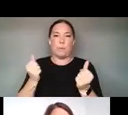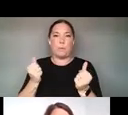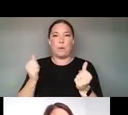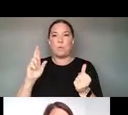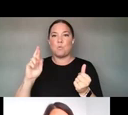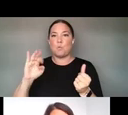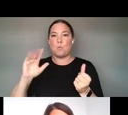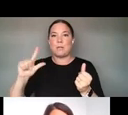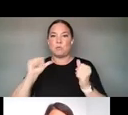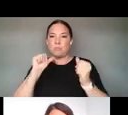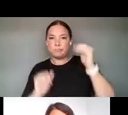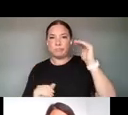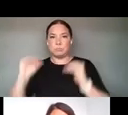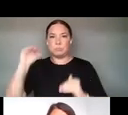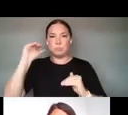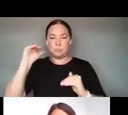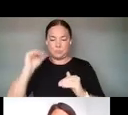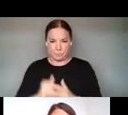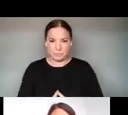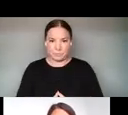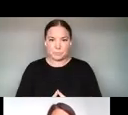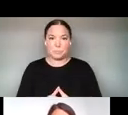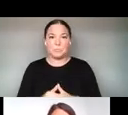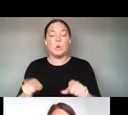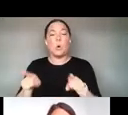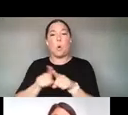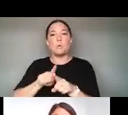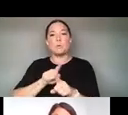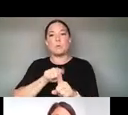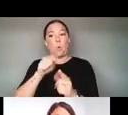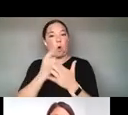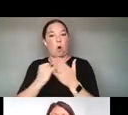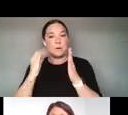AND TEXT-CENTERED ARTISTS CAN ALSO BRING SPECIALIZED EXPERTISE IN ENGAGING LOCAL